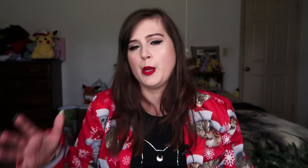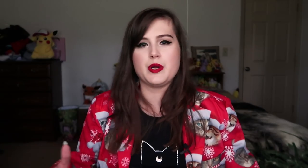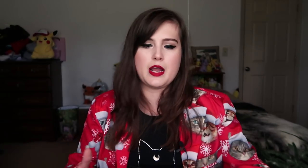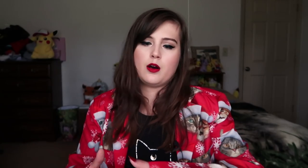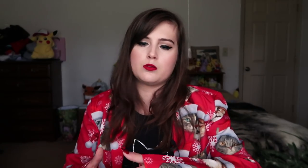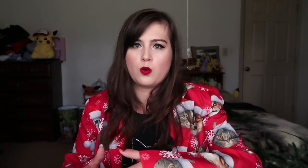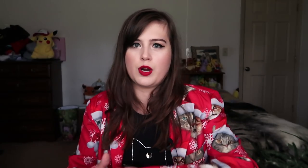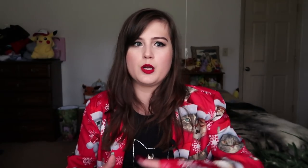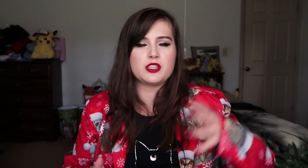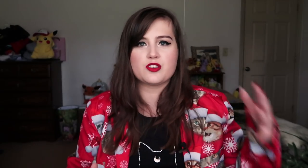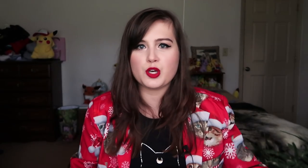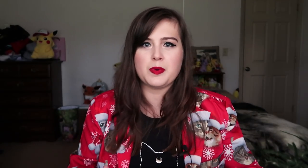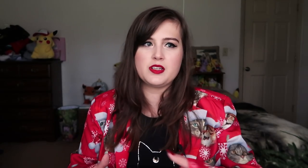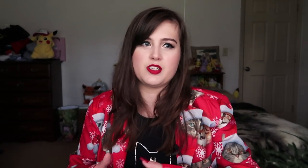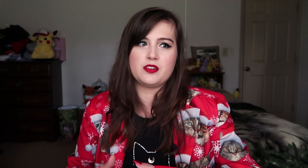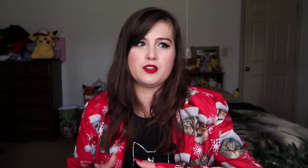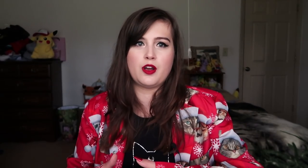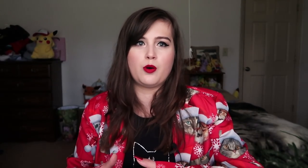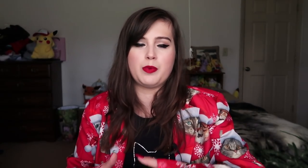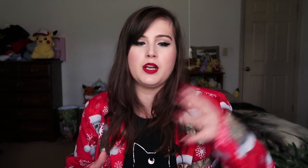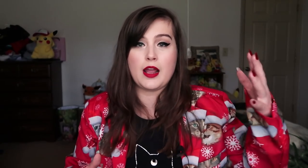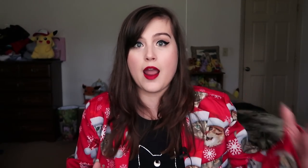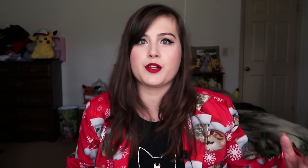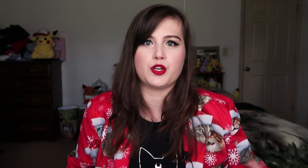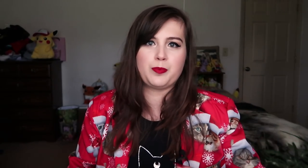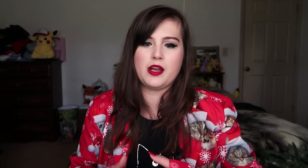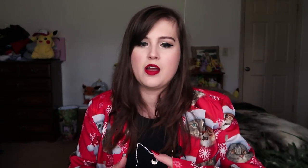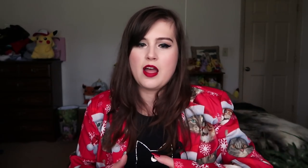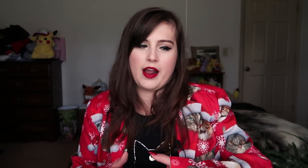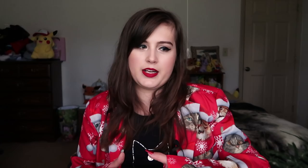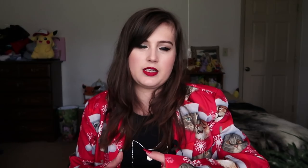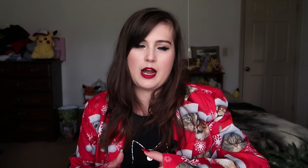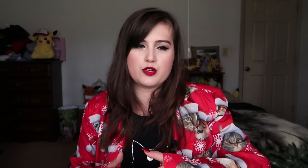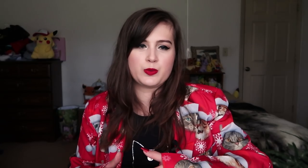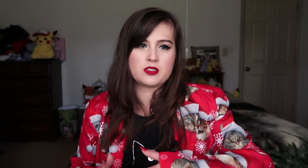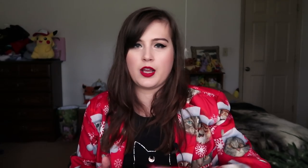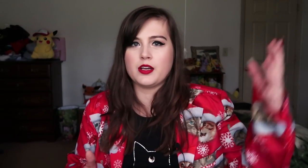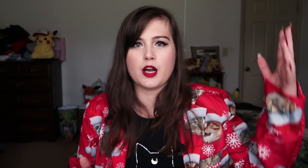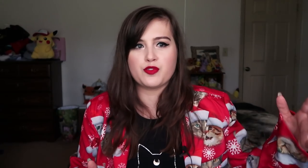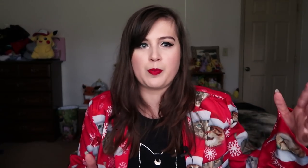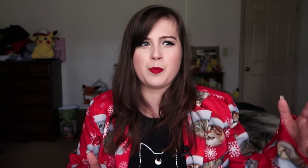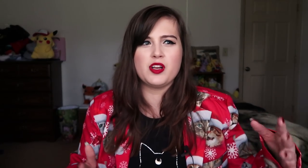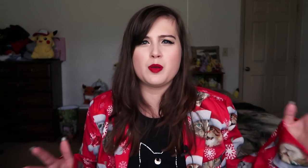but now, working with the serpents and, you know, being a serpent and how she was standing up for people,